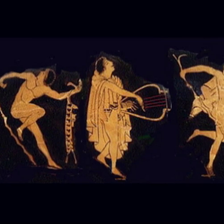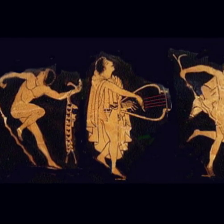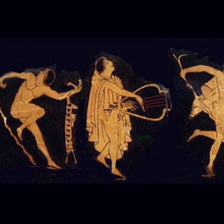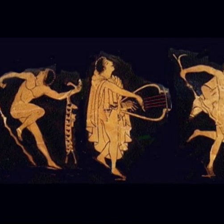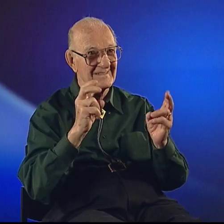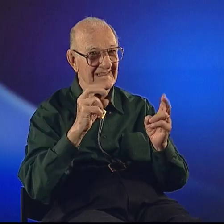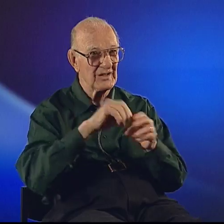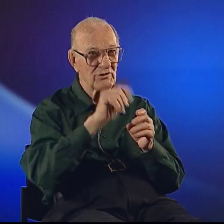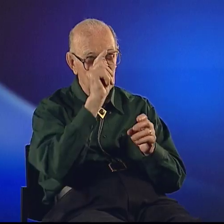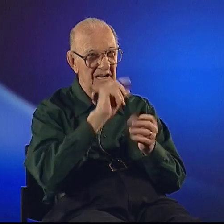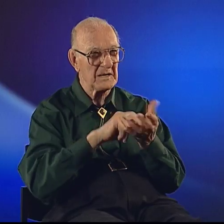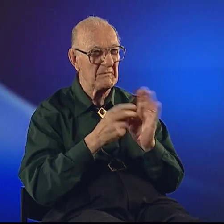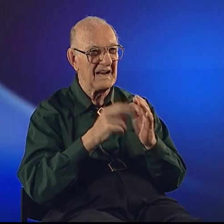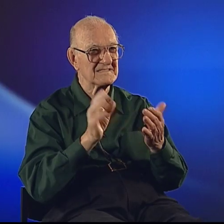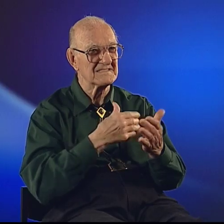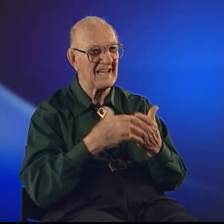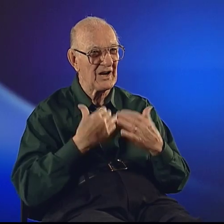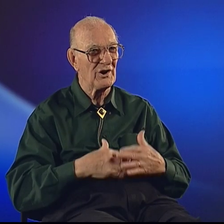In Greek, it means a singer.